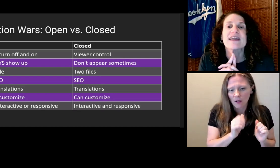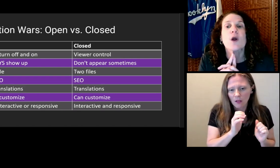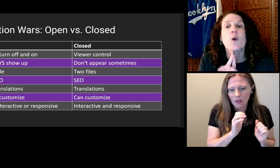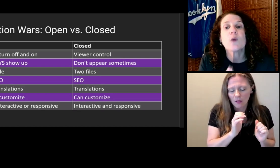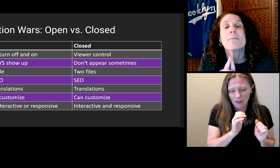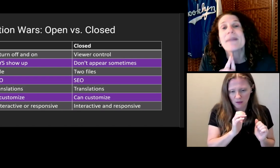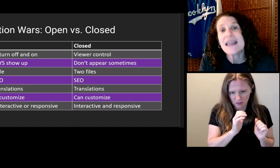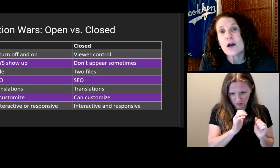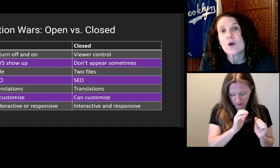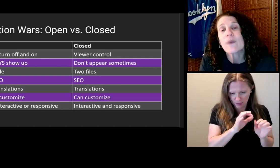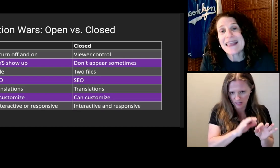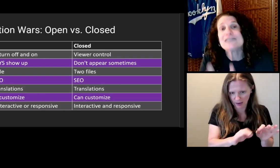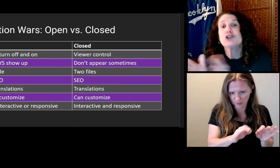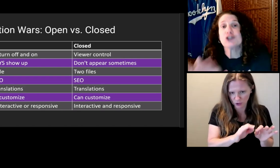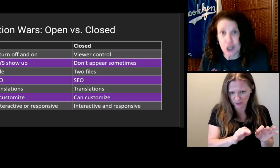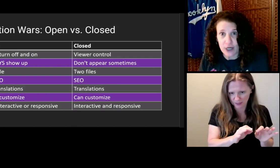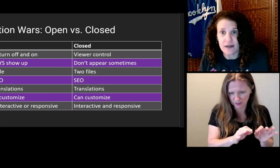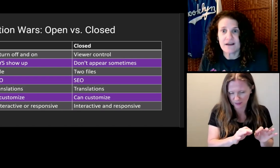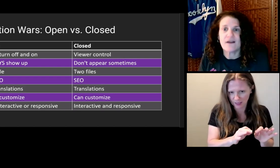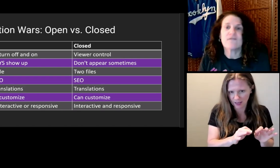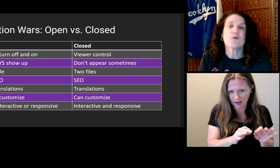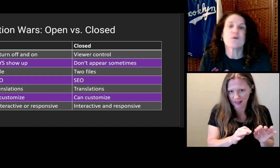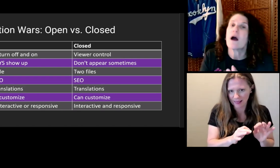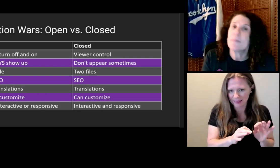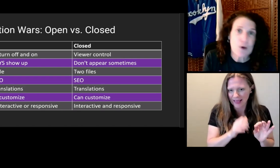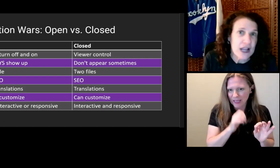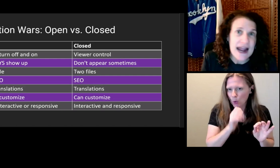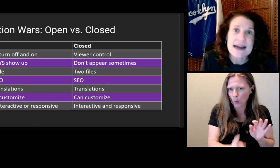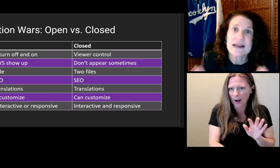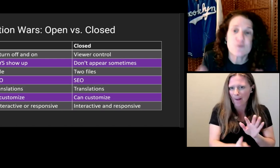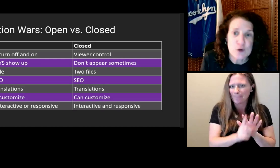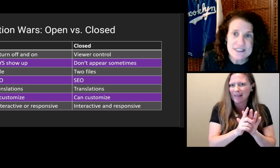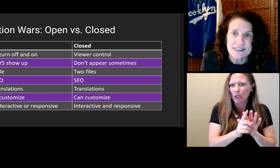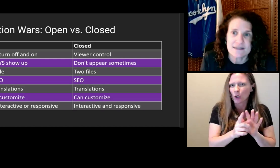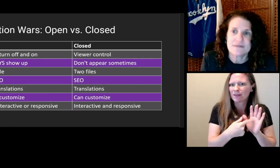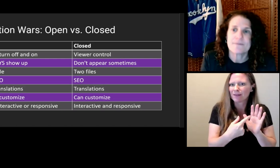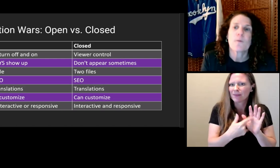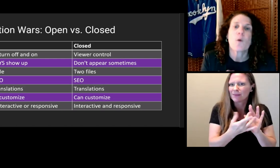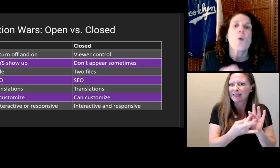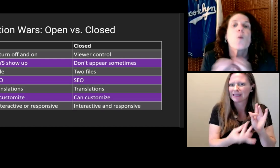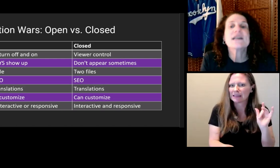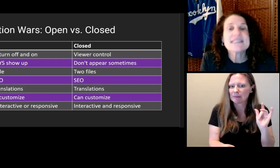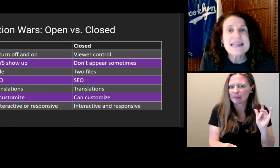They have disappeared or don't appear when they should, for a myriad of reasons.